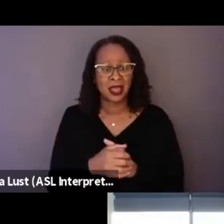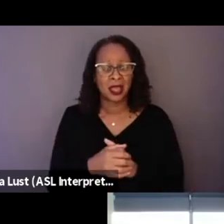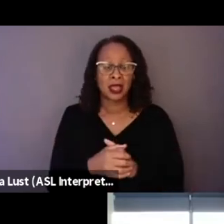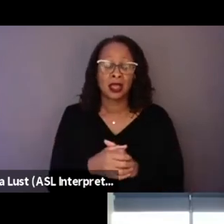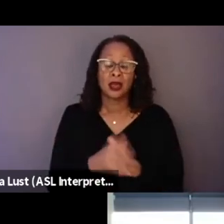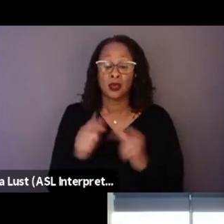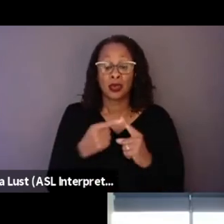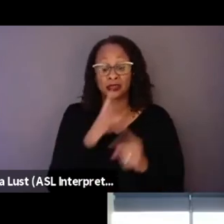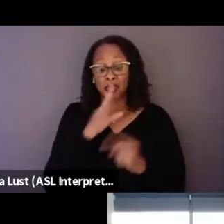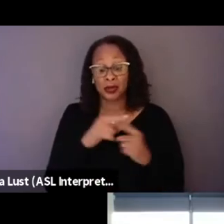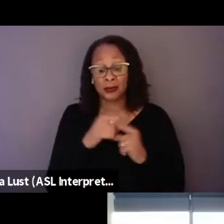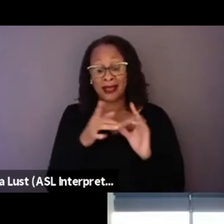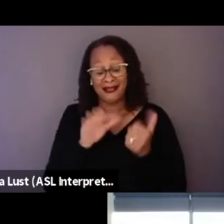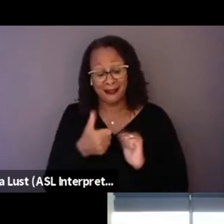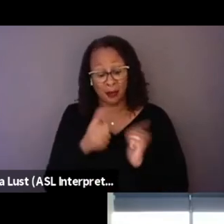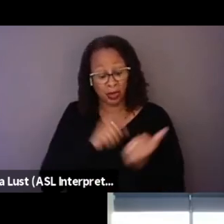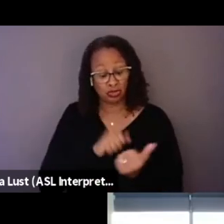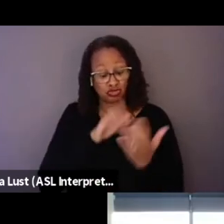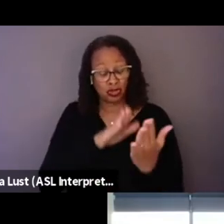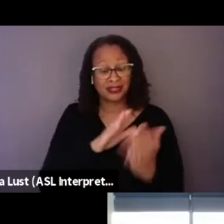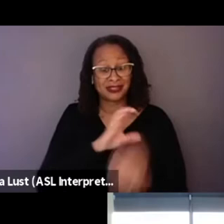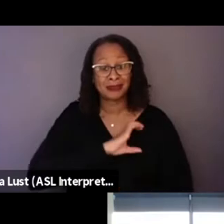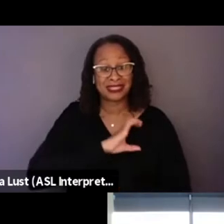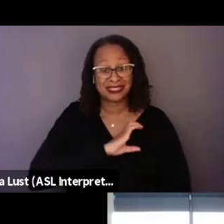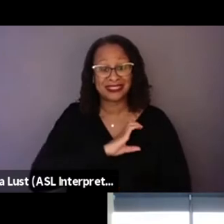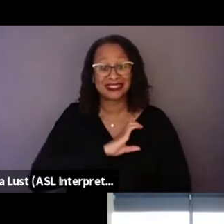that it addresses policing in, in Mexico?